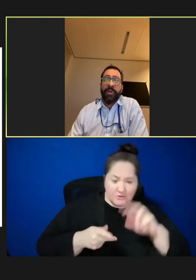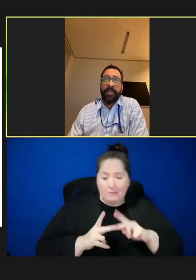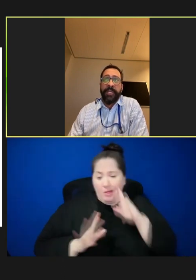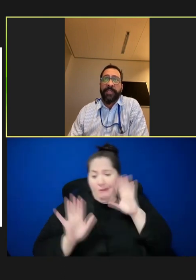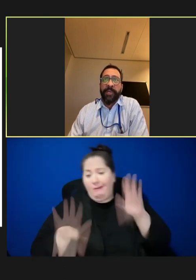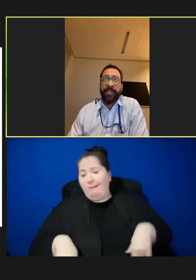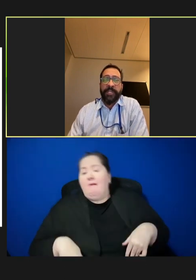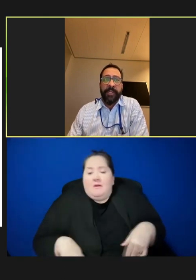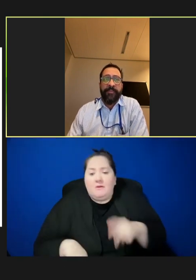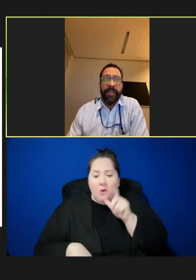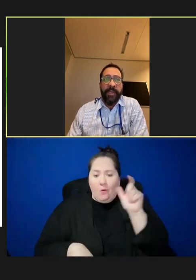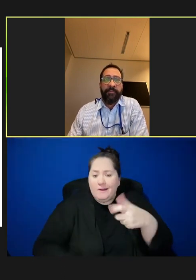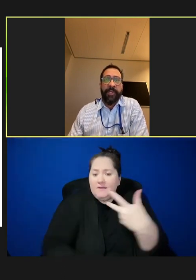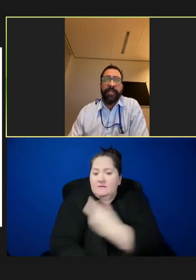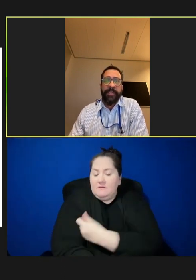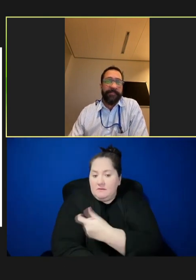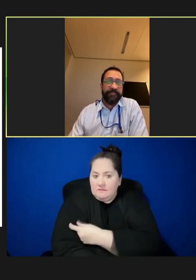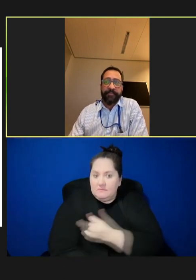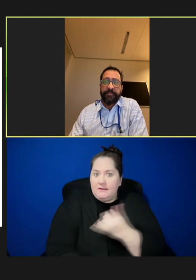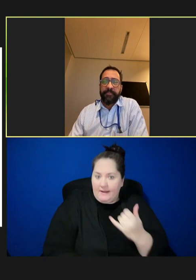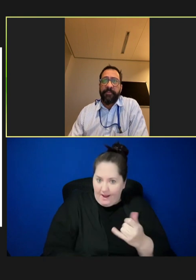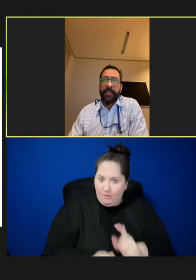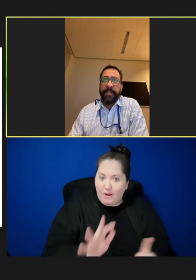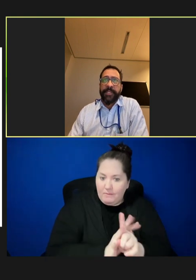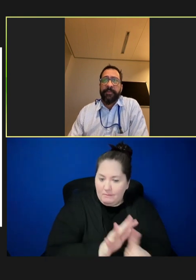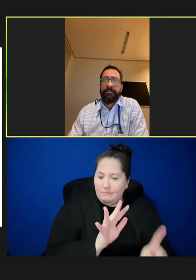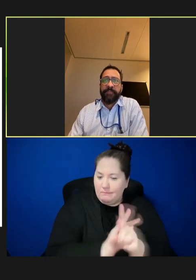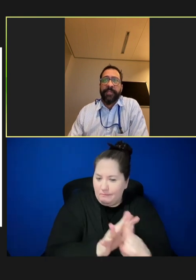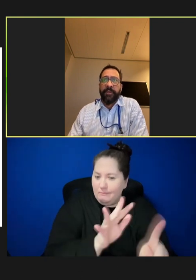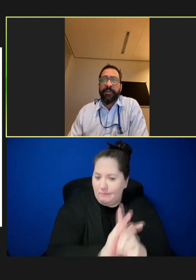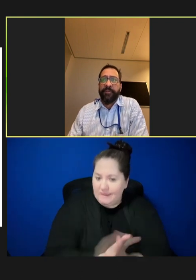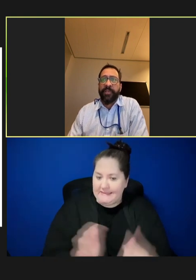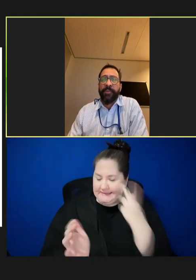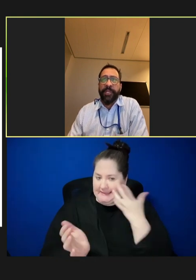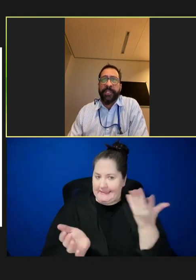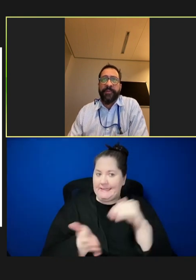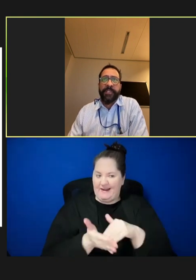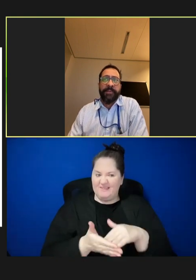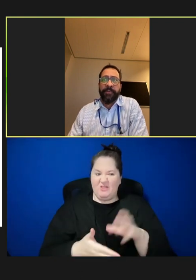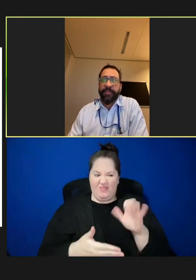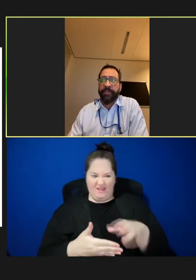currently experiencing really is the result of the accumulation of susceptible children